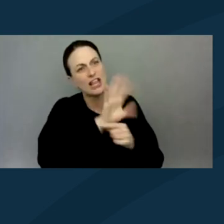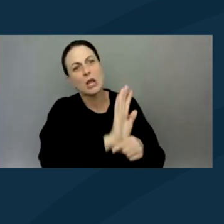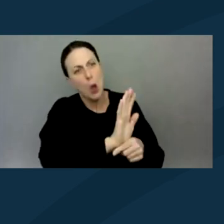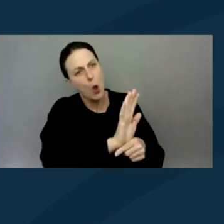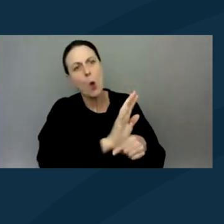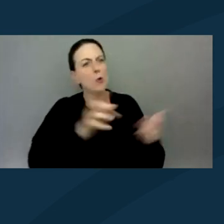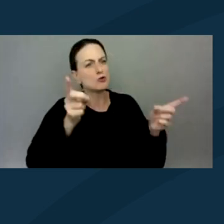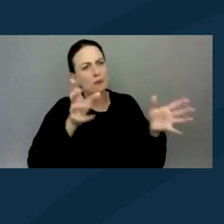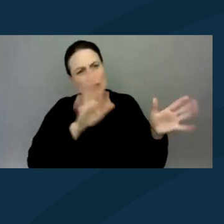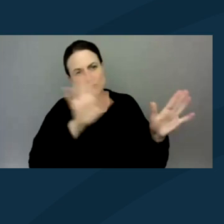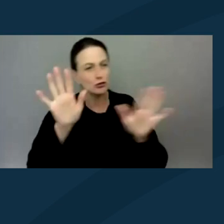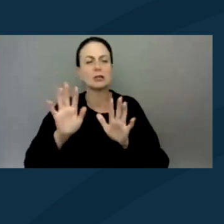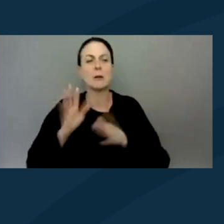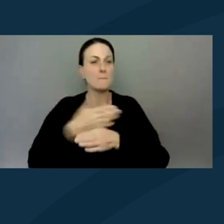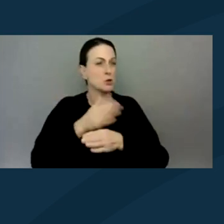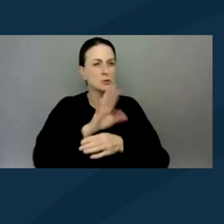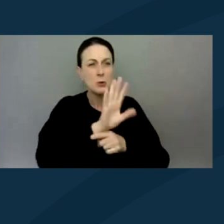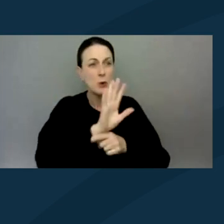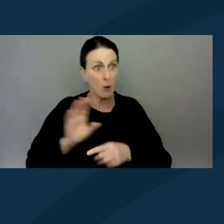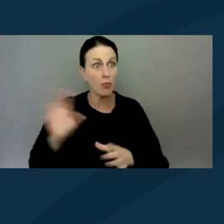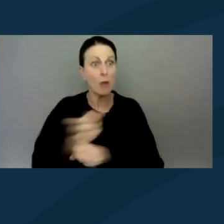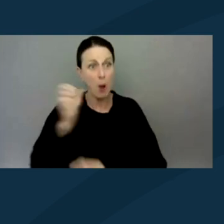directing music video that got a Emmy, all of that.